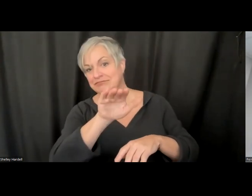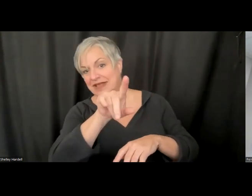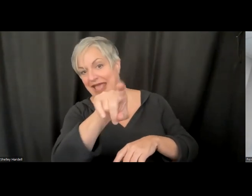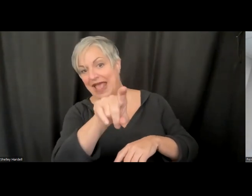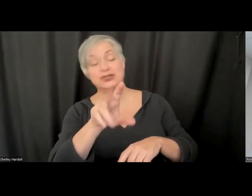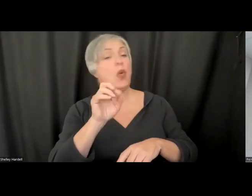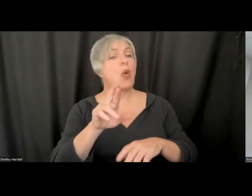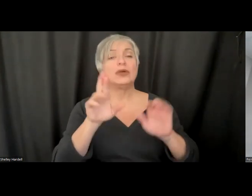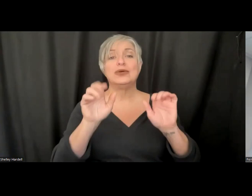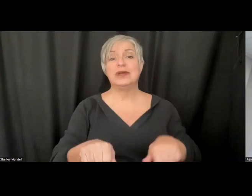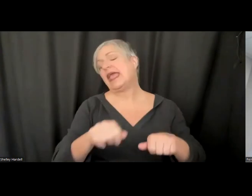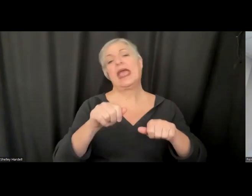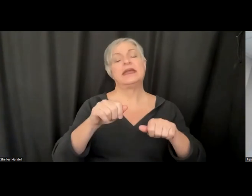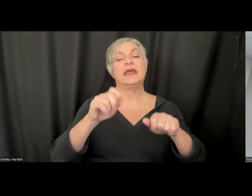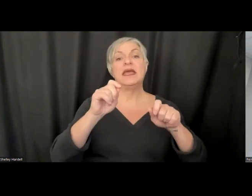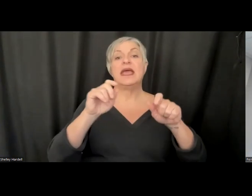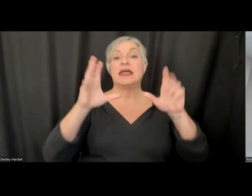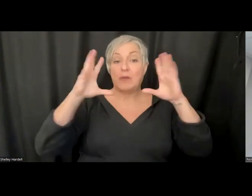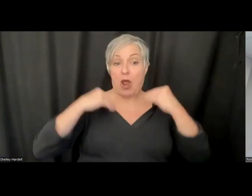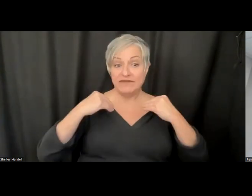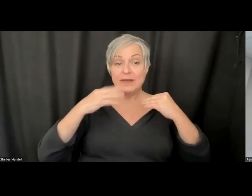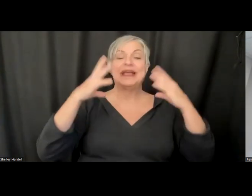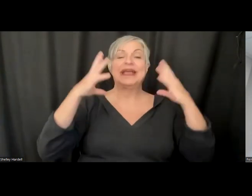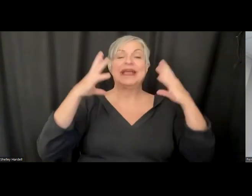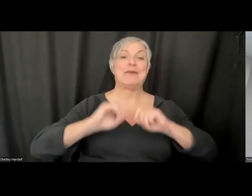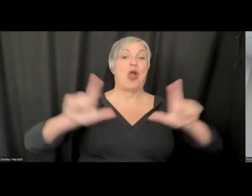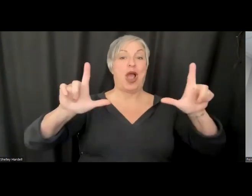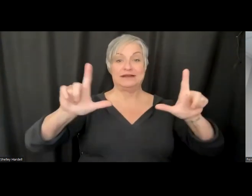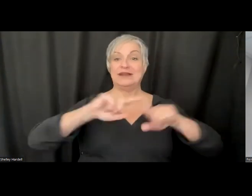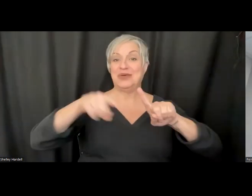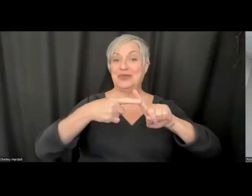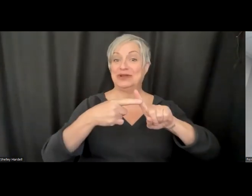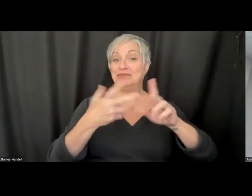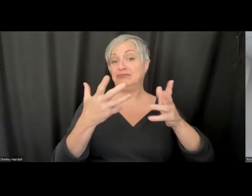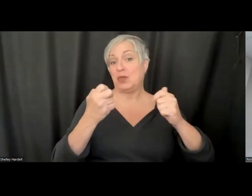to put your camera on and ask the question live. The purpose